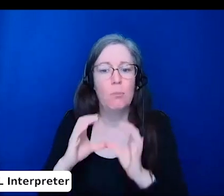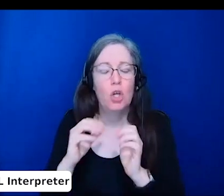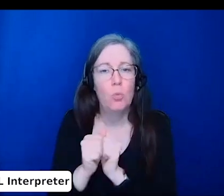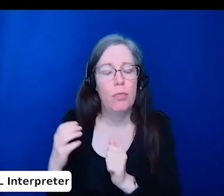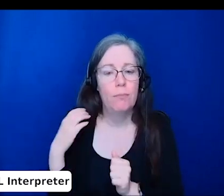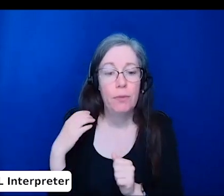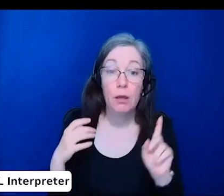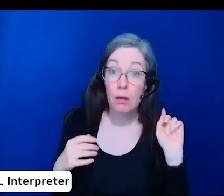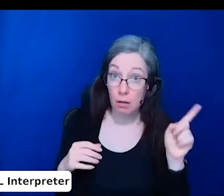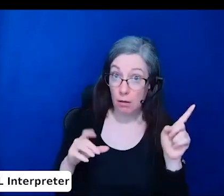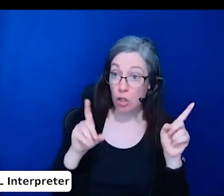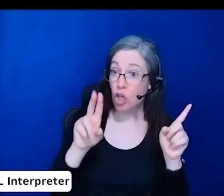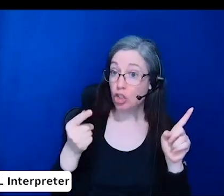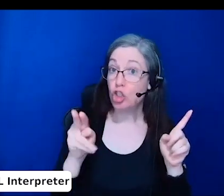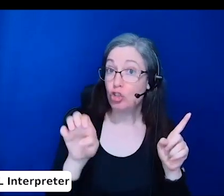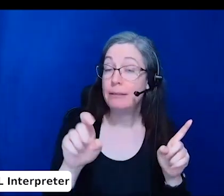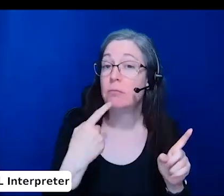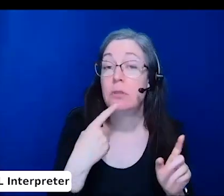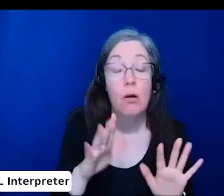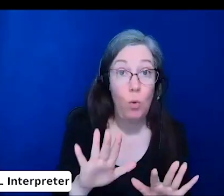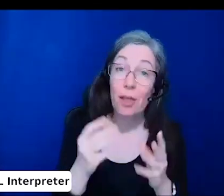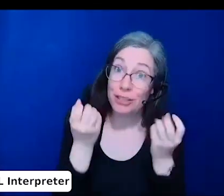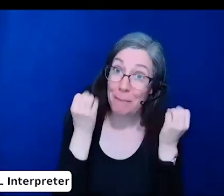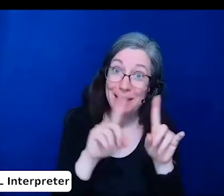One is communicating the need and the importance of this issue